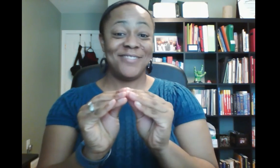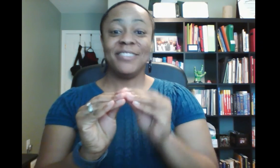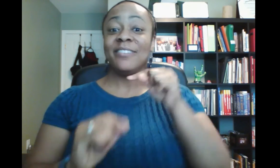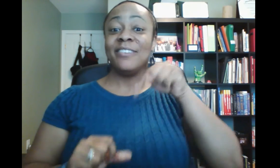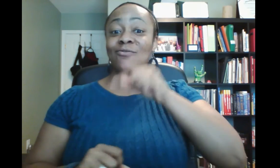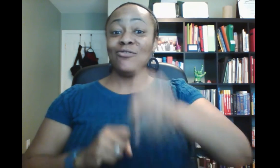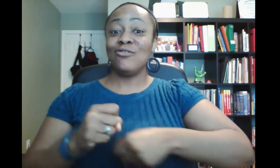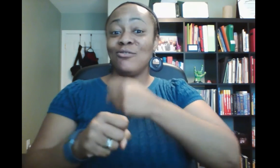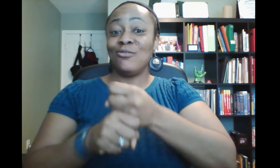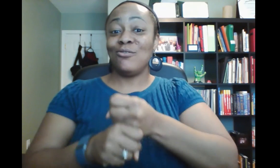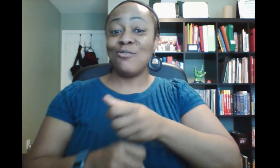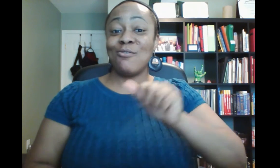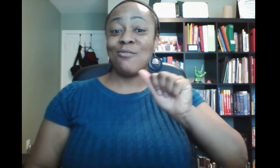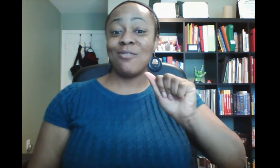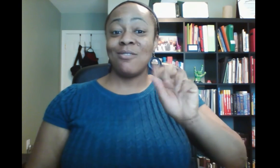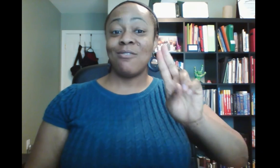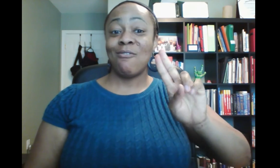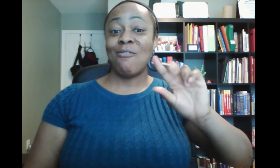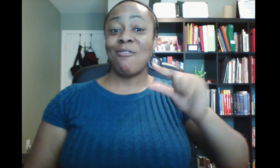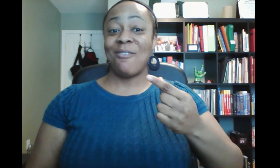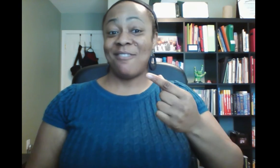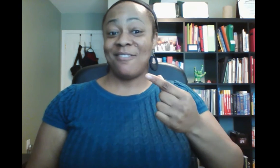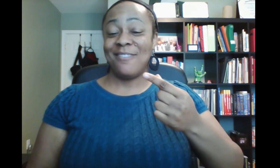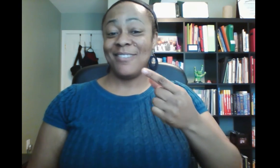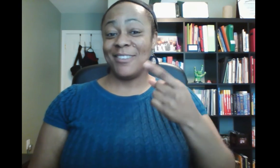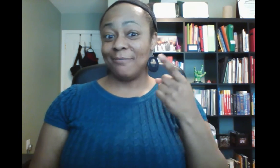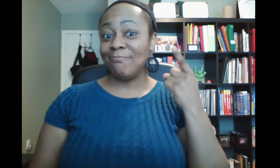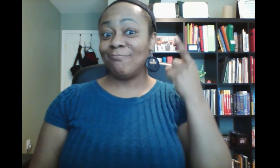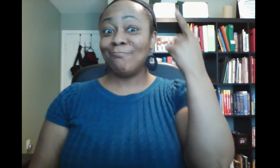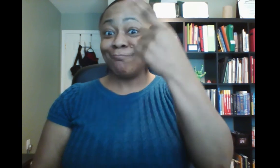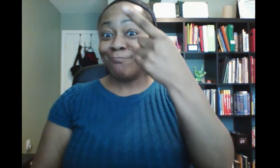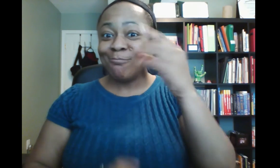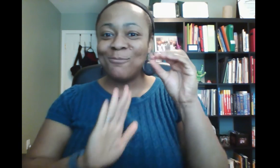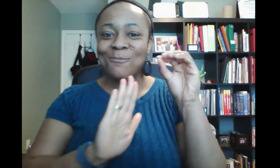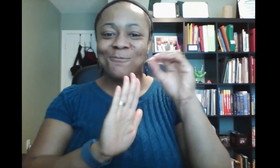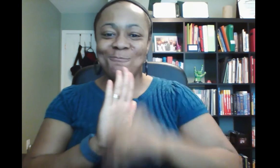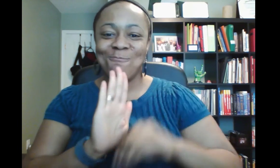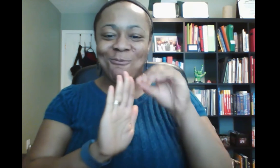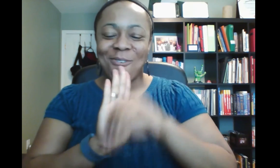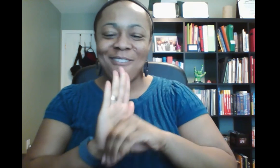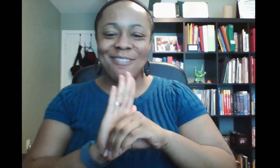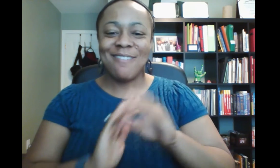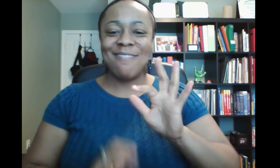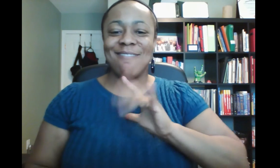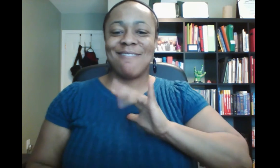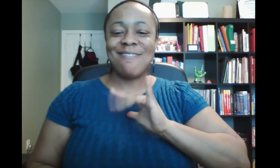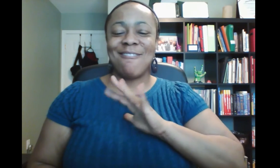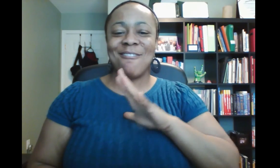The RID national conference is this year in August in New Orleans.